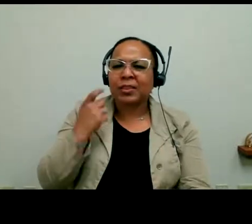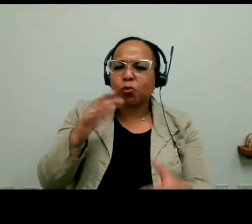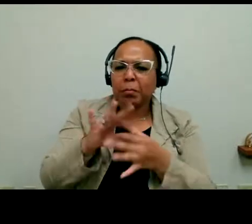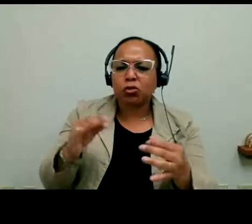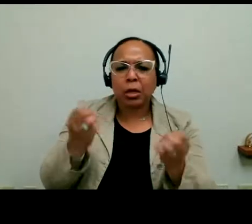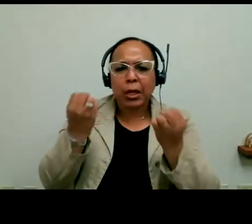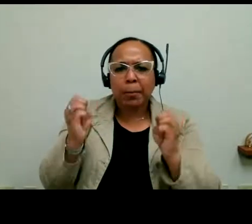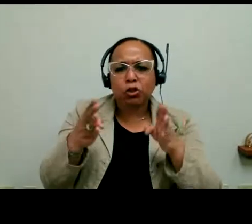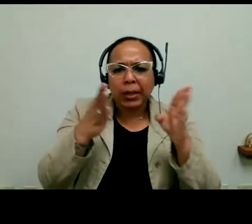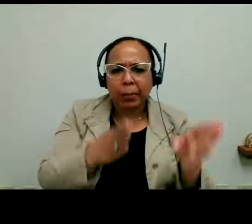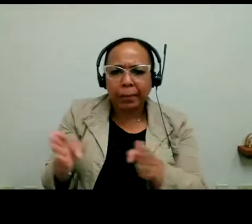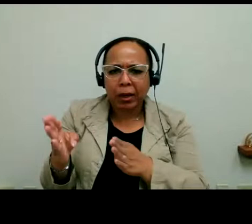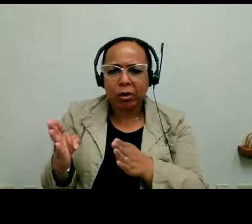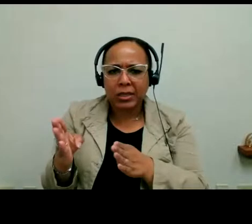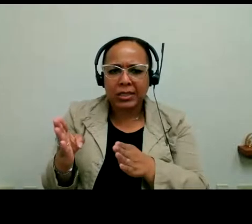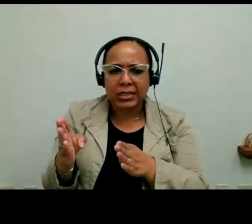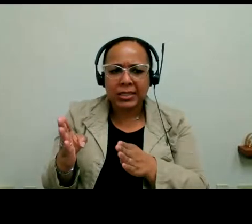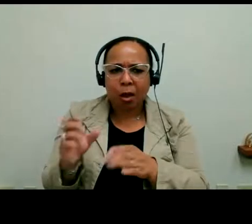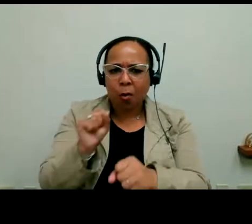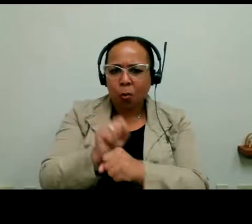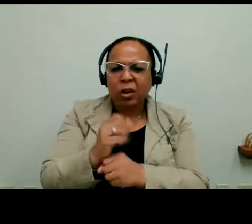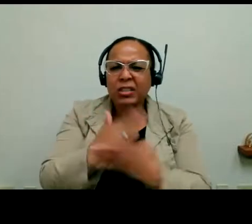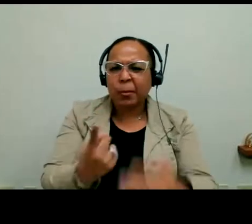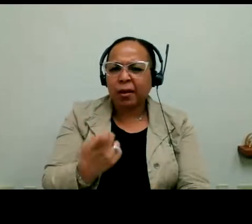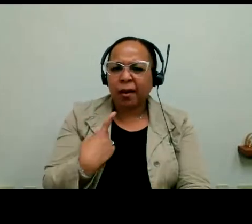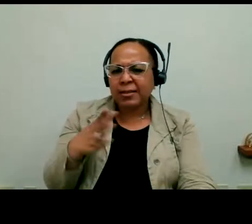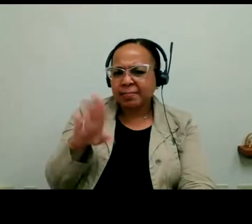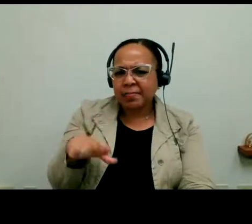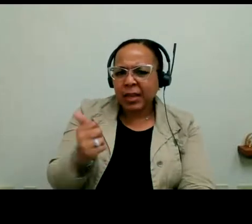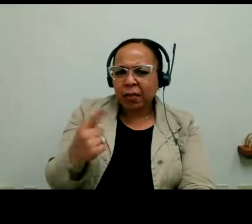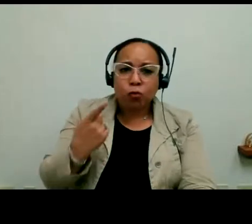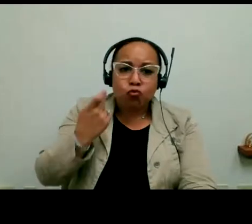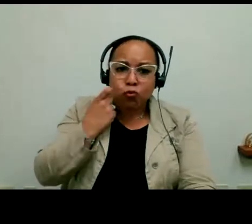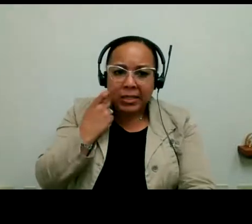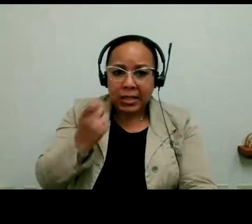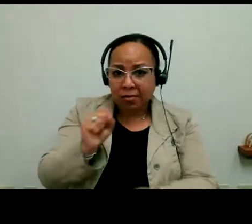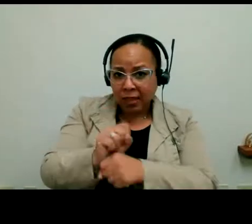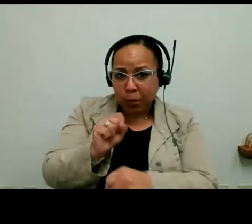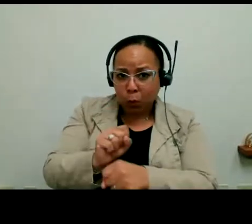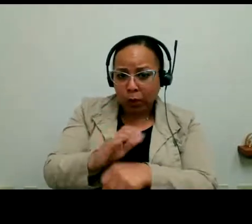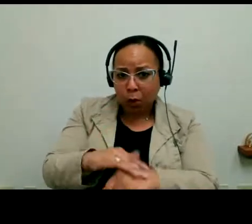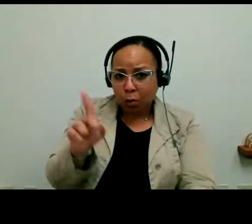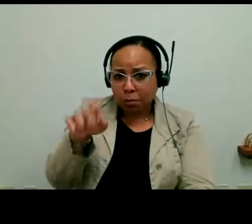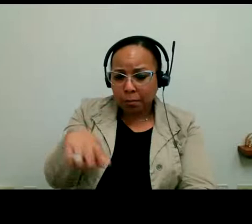recently they've been working on.